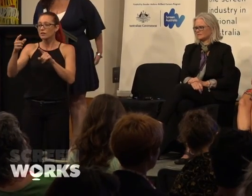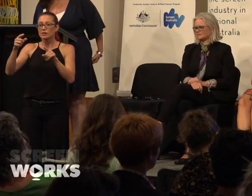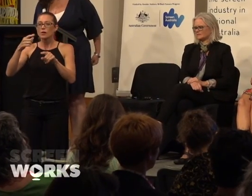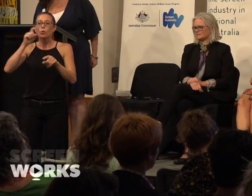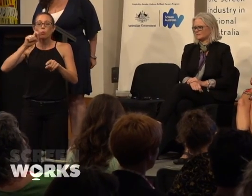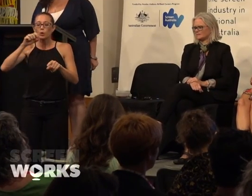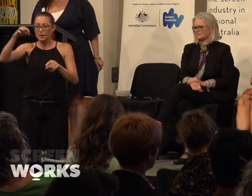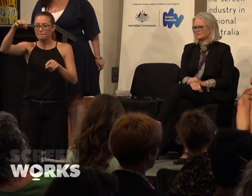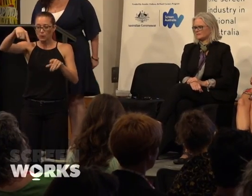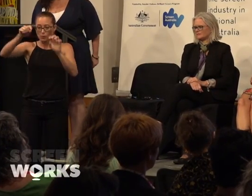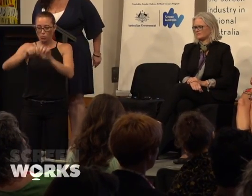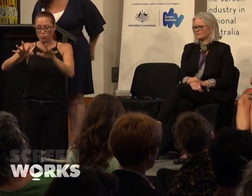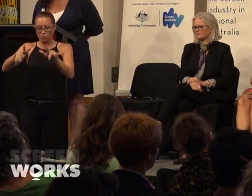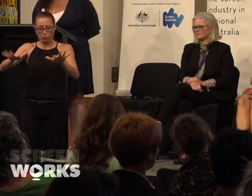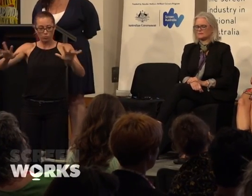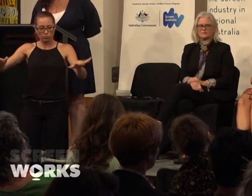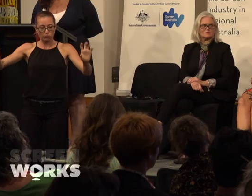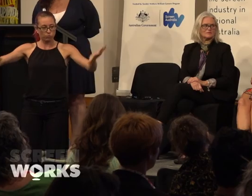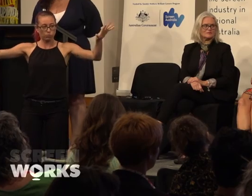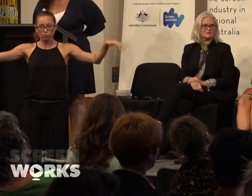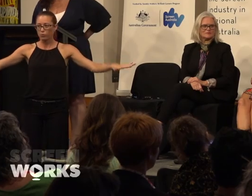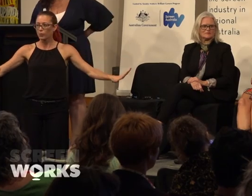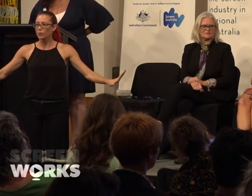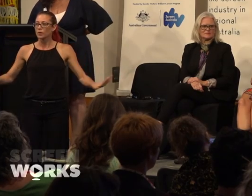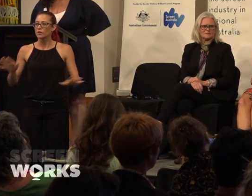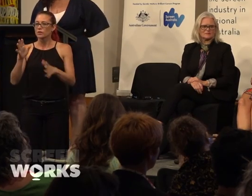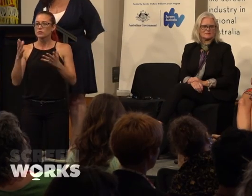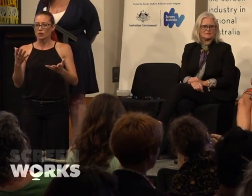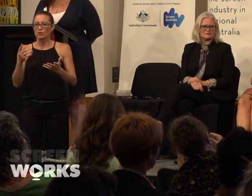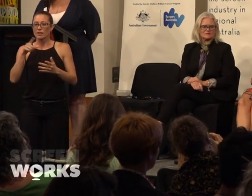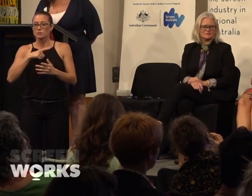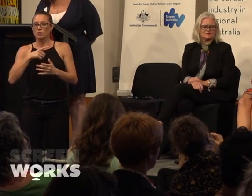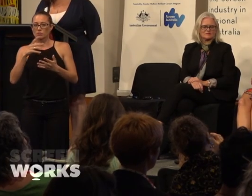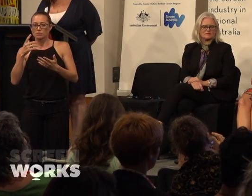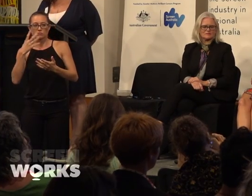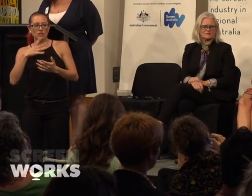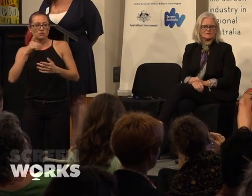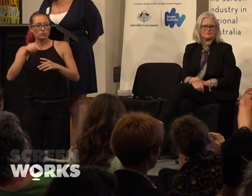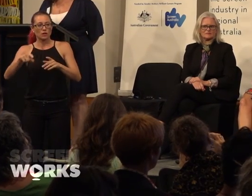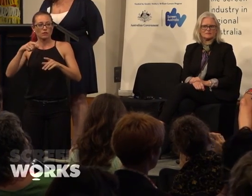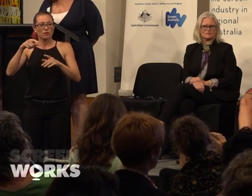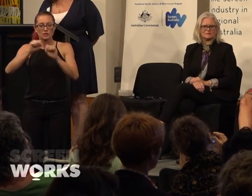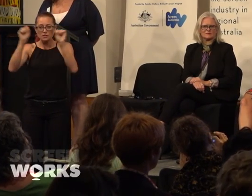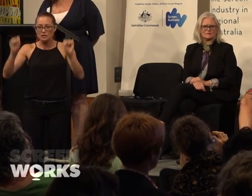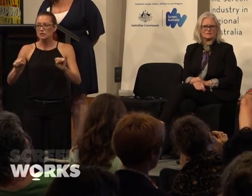rolling out until it's a tidal wave. So that's what we're trying to do; systemic change from the bottom up, from the side...